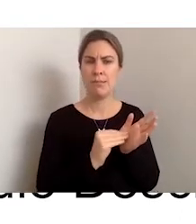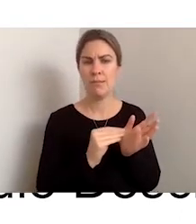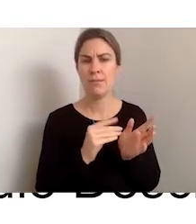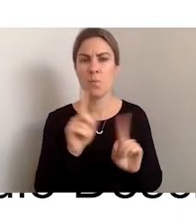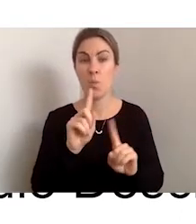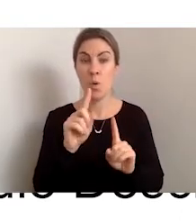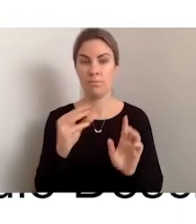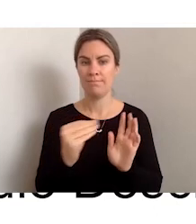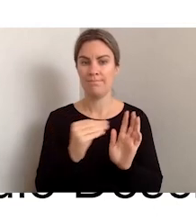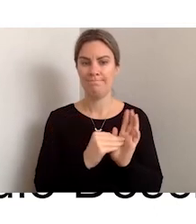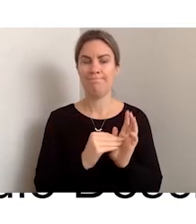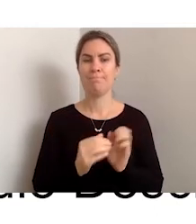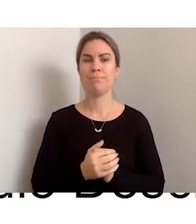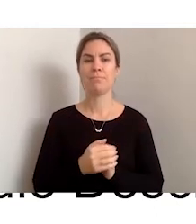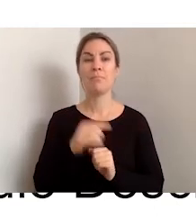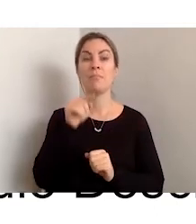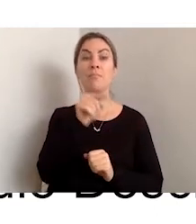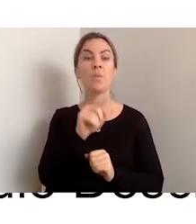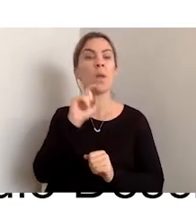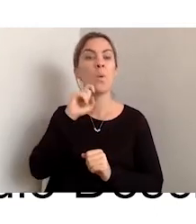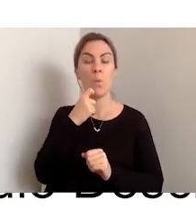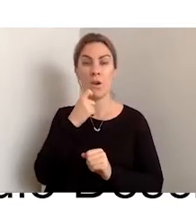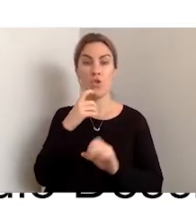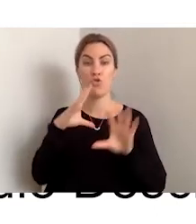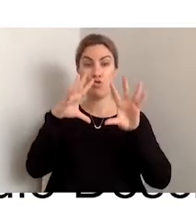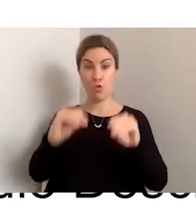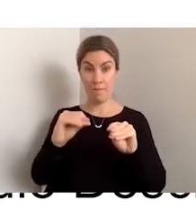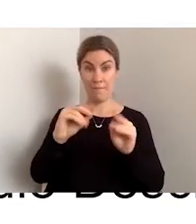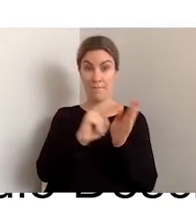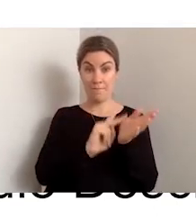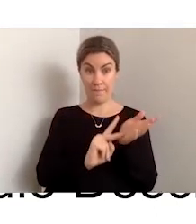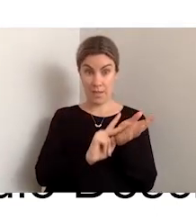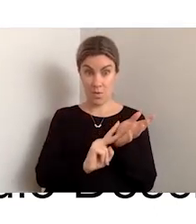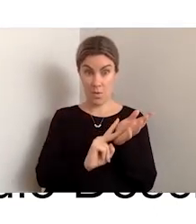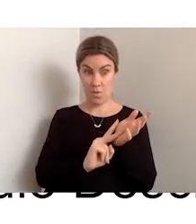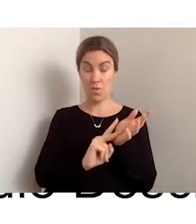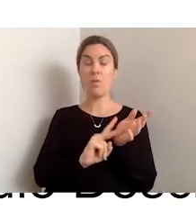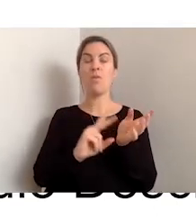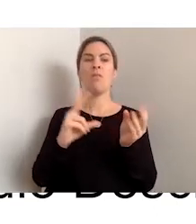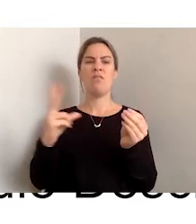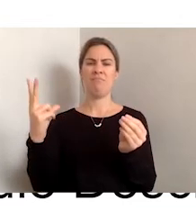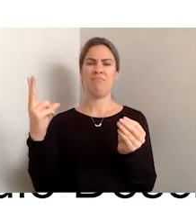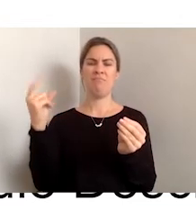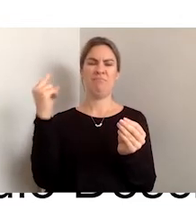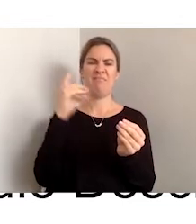actually stop video and insert it in an electronic voice, then run the